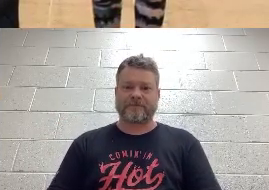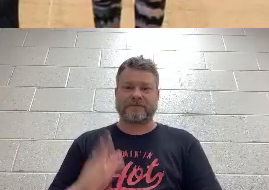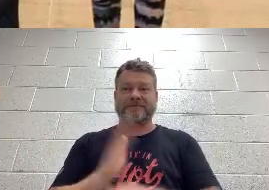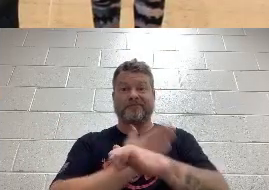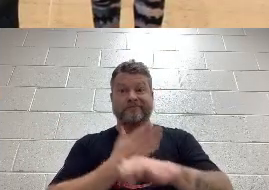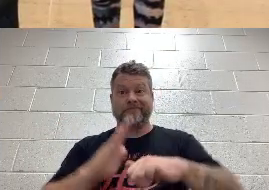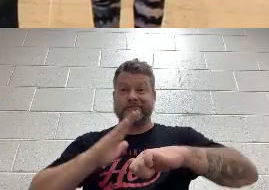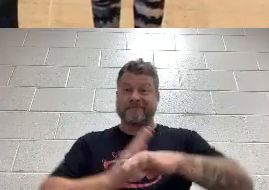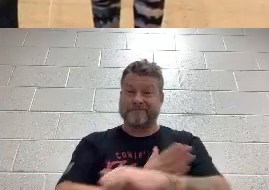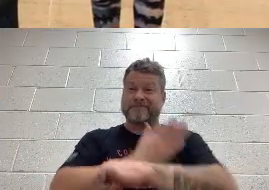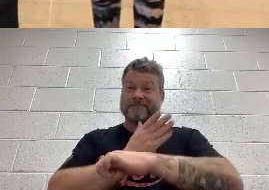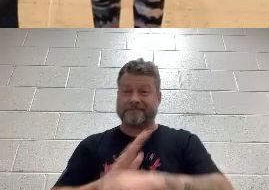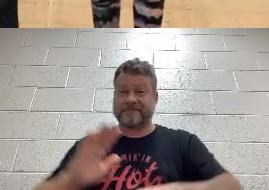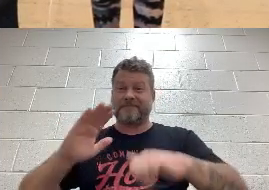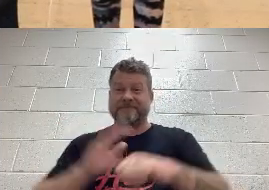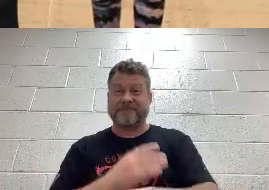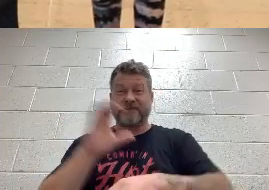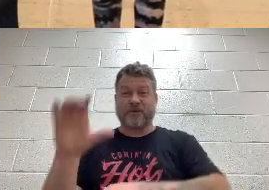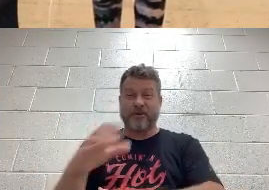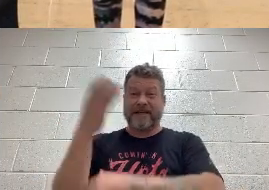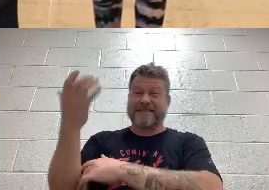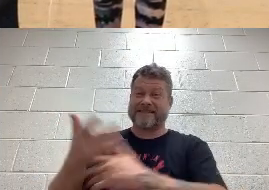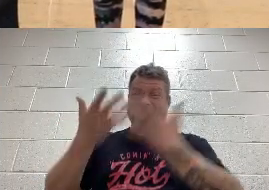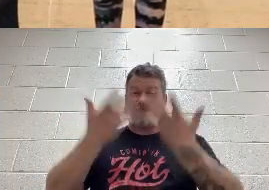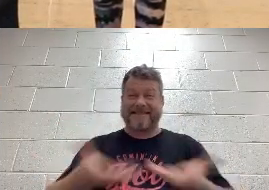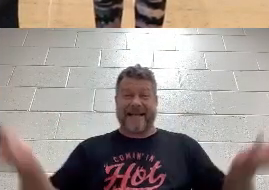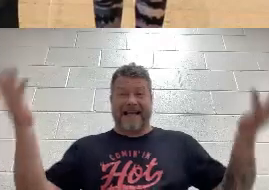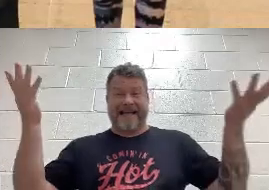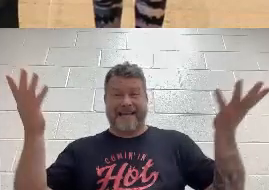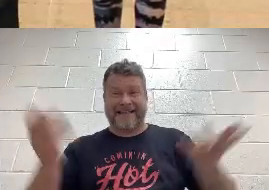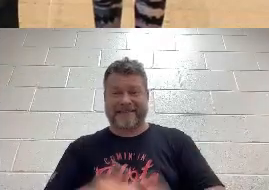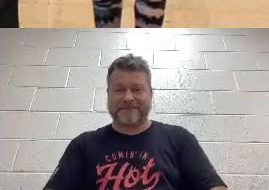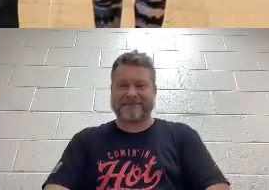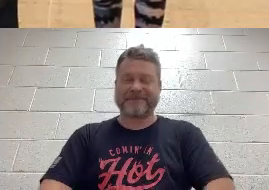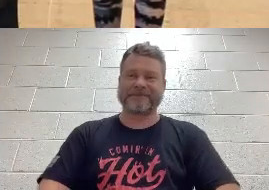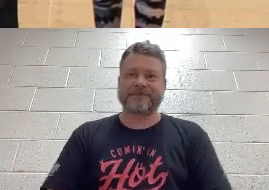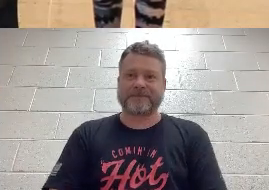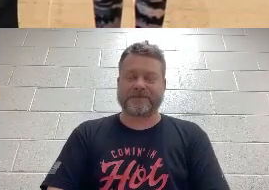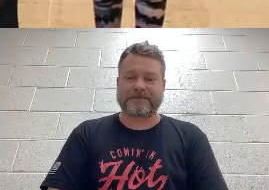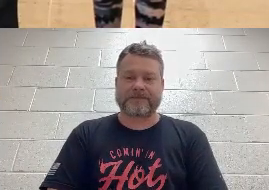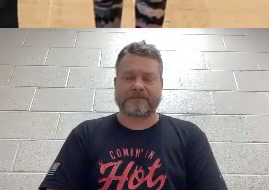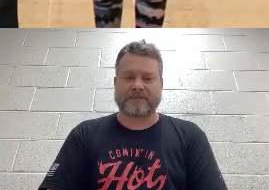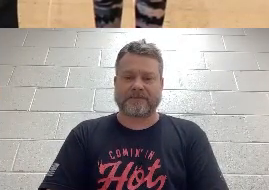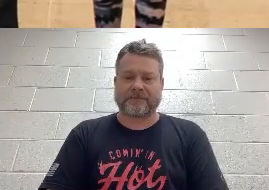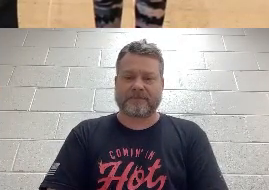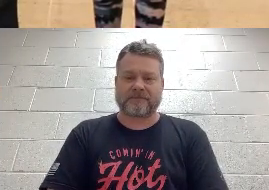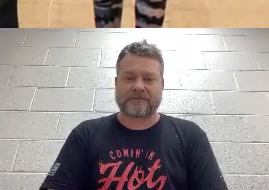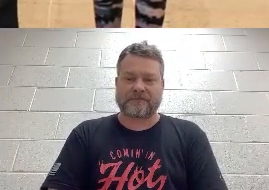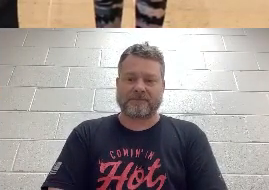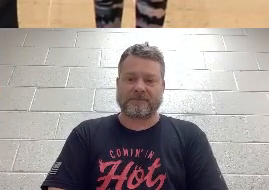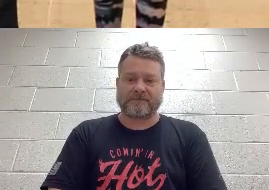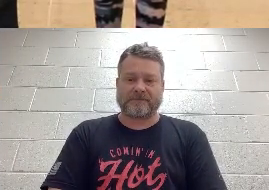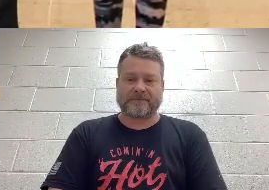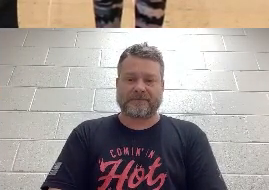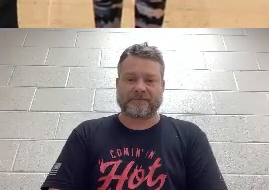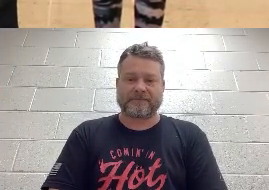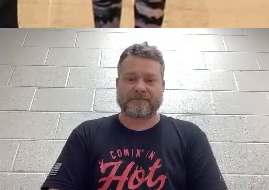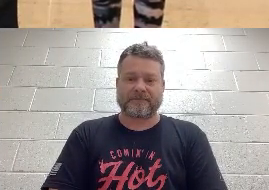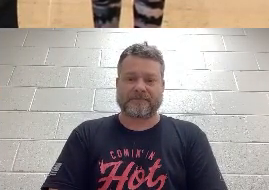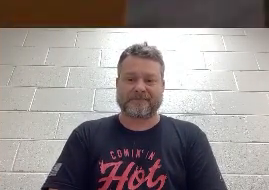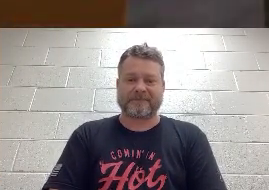Looks like their Christmas wish was granted.